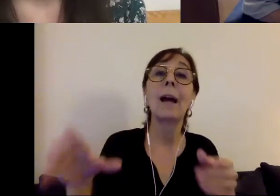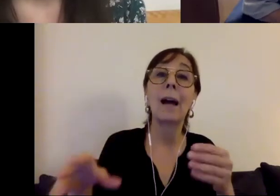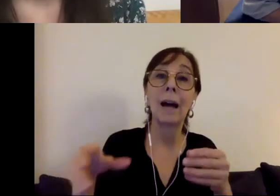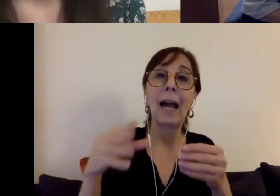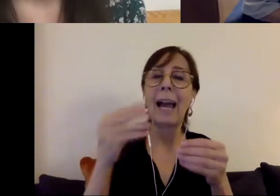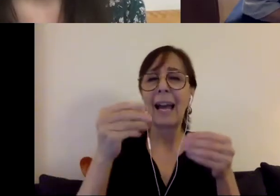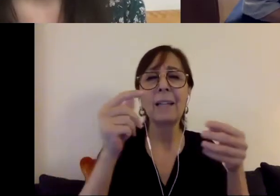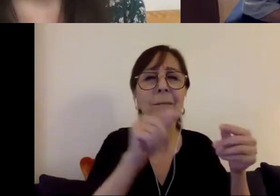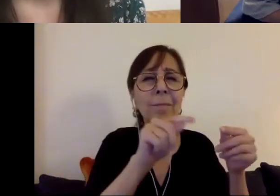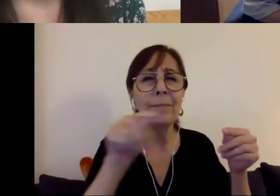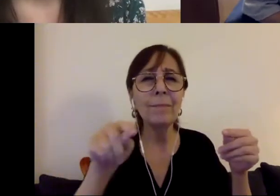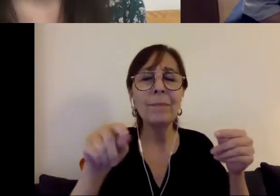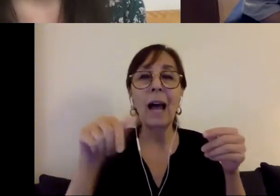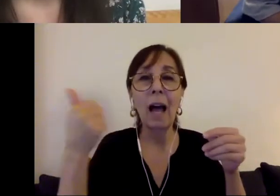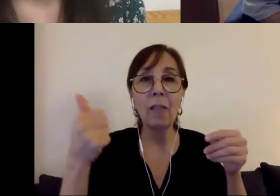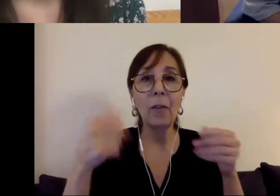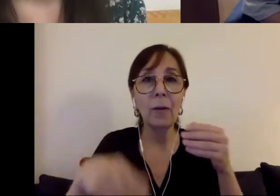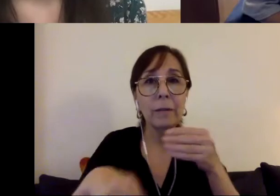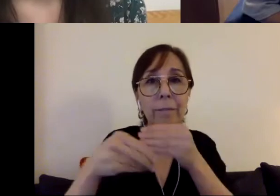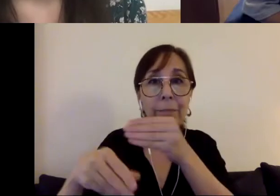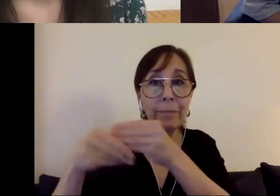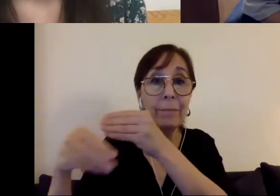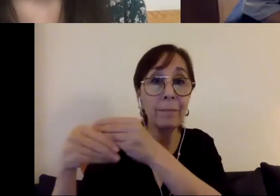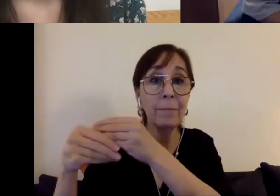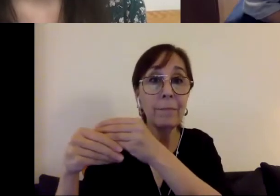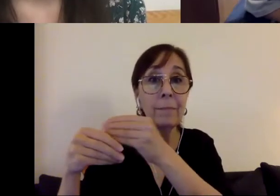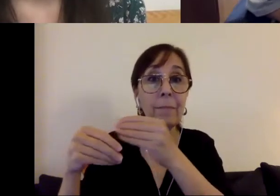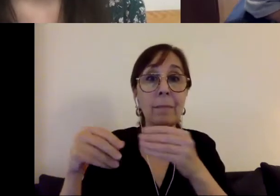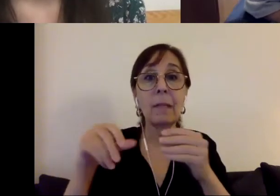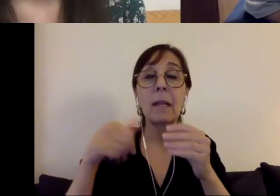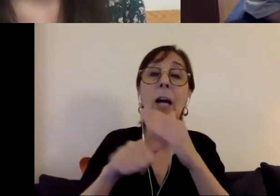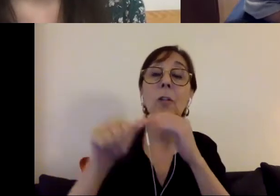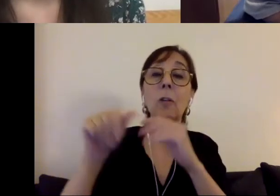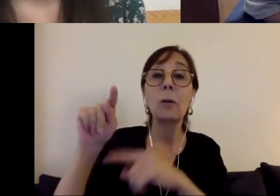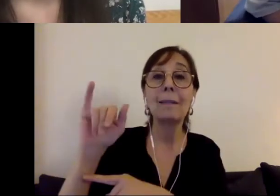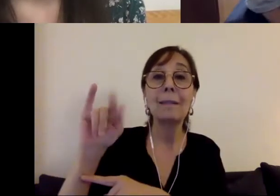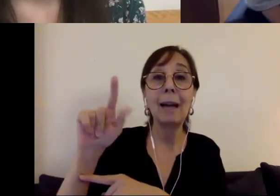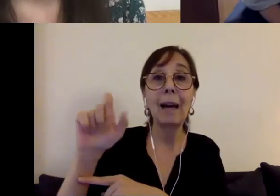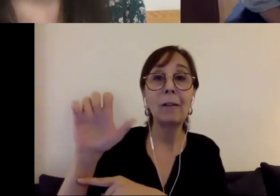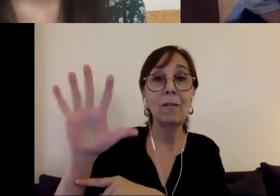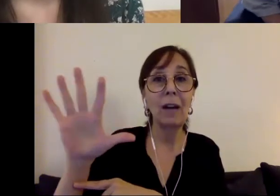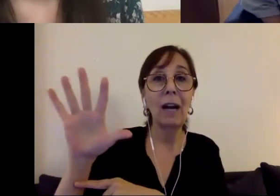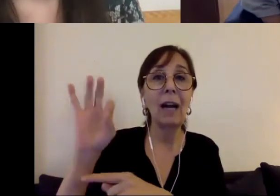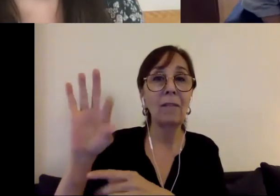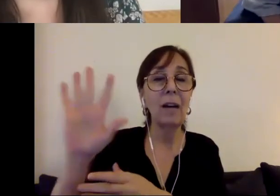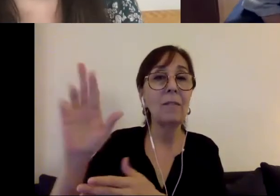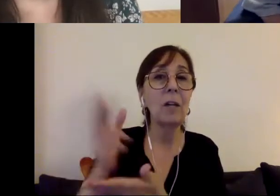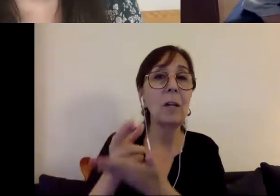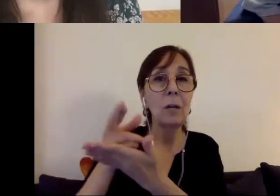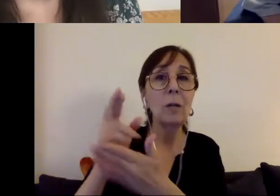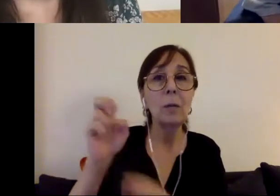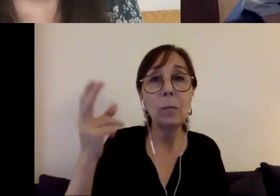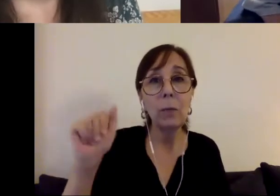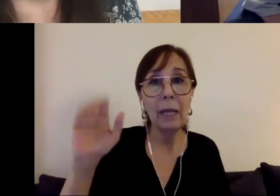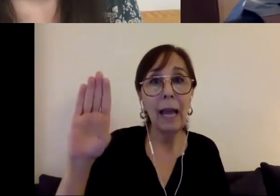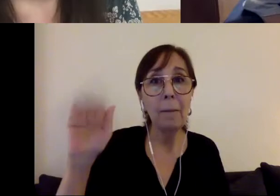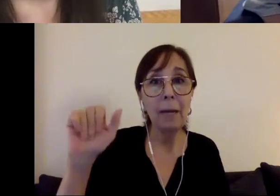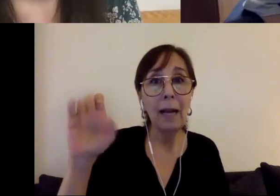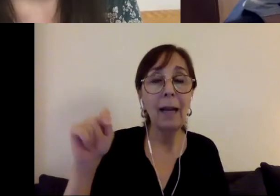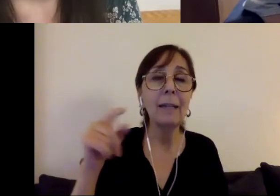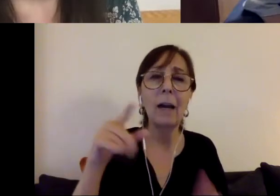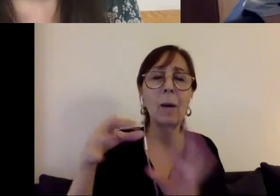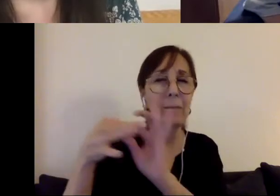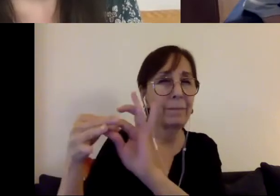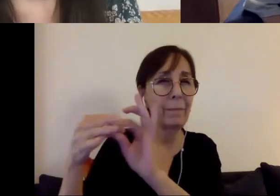provisions under Title V of the Rehab Act. A little point there was, there was a